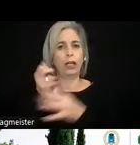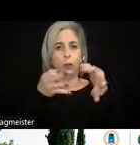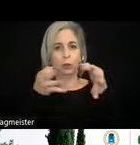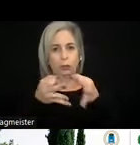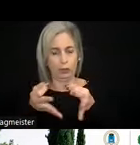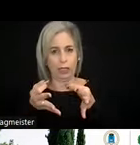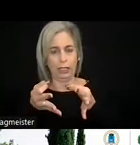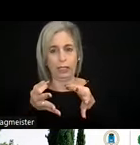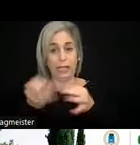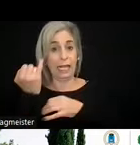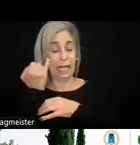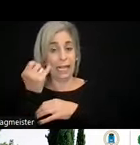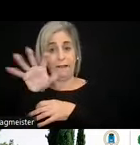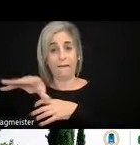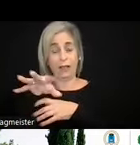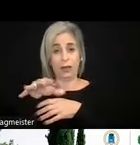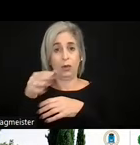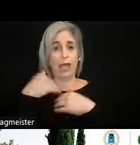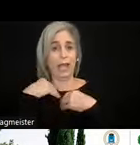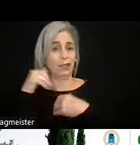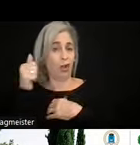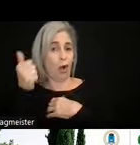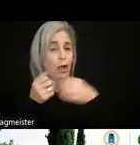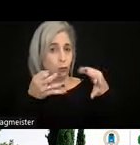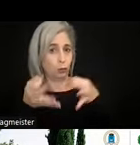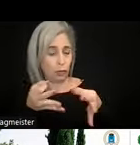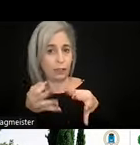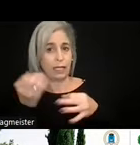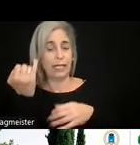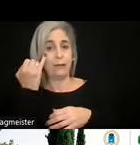the video content has audio description and we have web content displayed in that video,